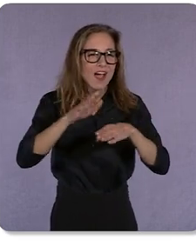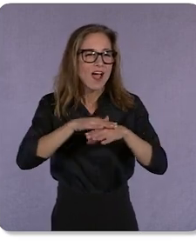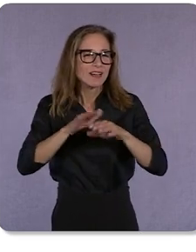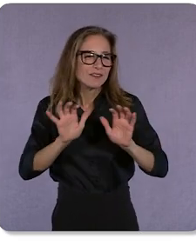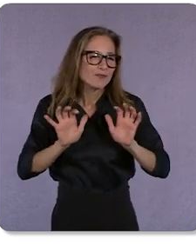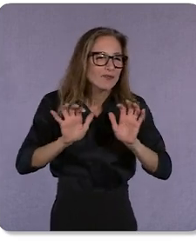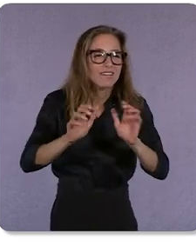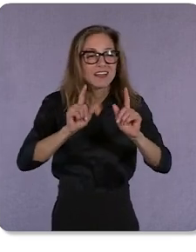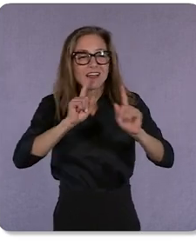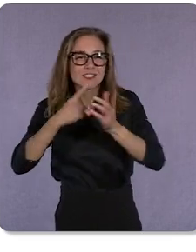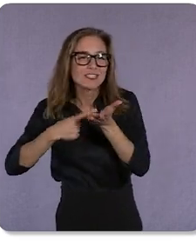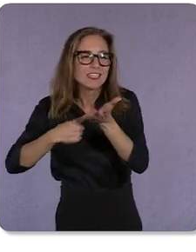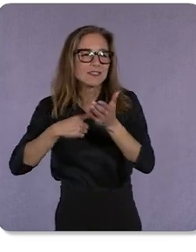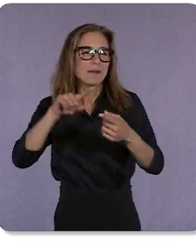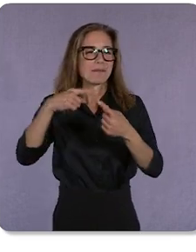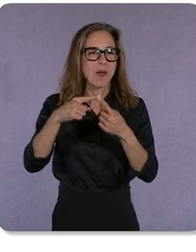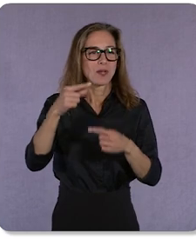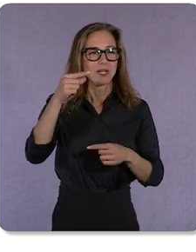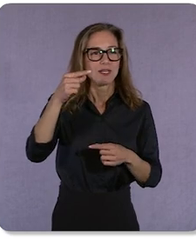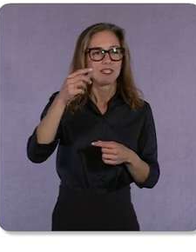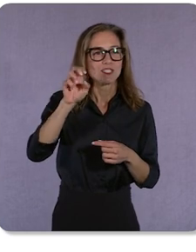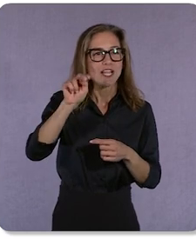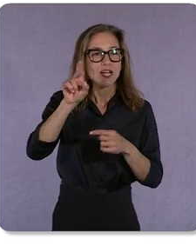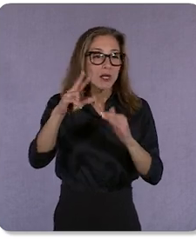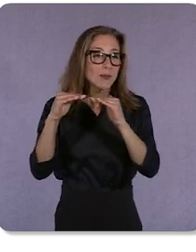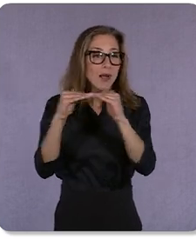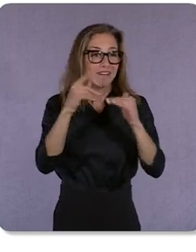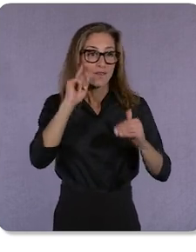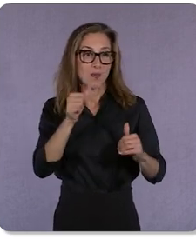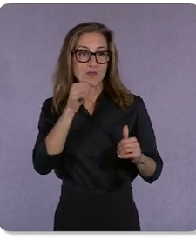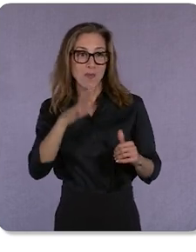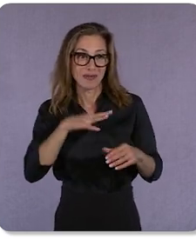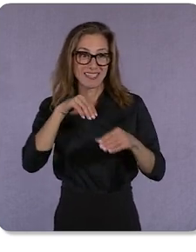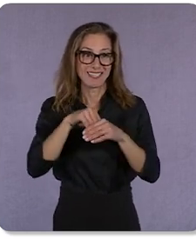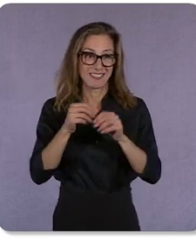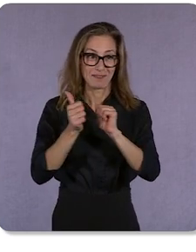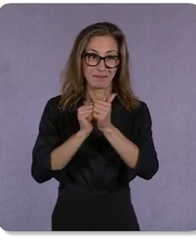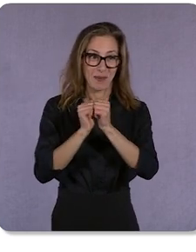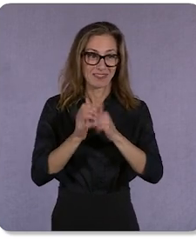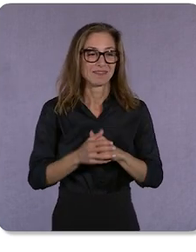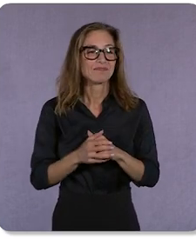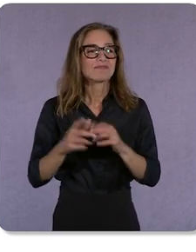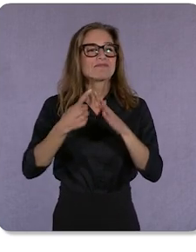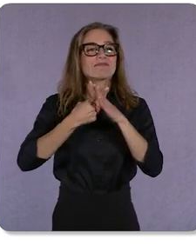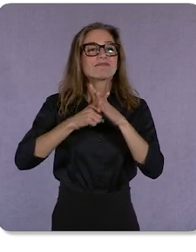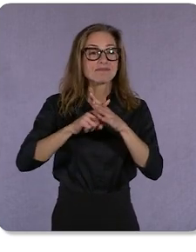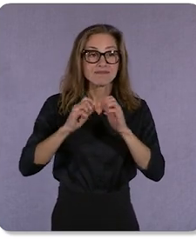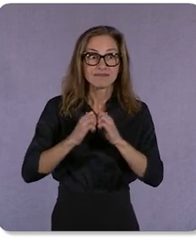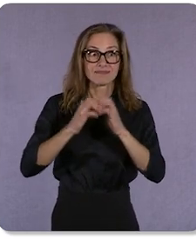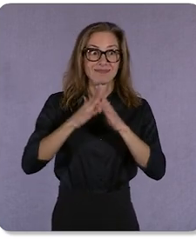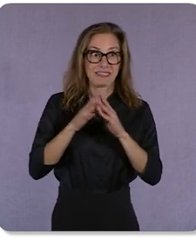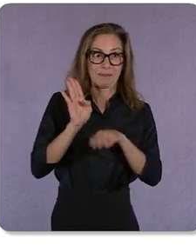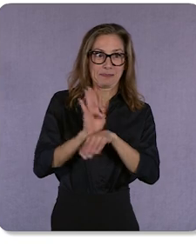for women in sports. Starting a business can seem like a huge thing to tackle. We did rely a lot on